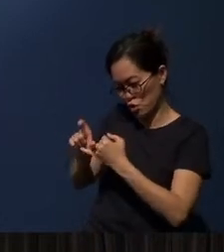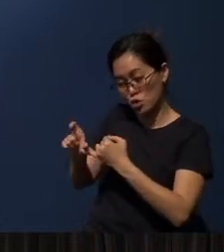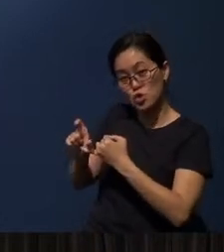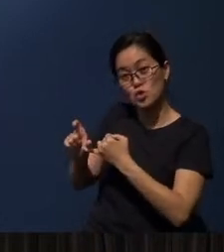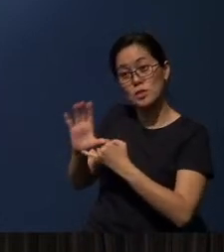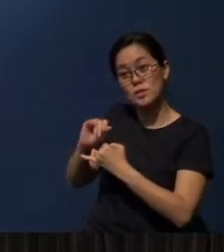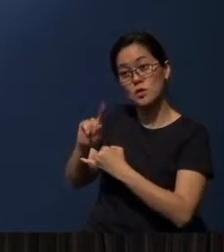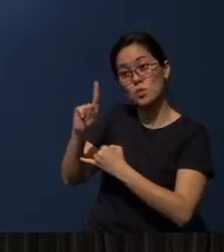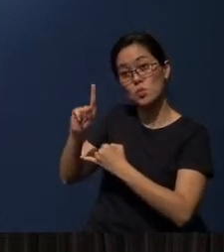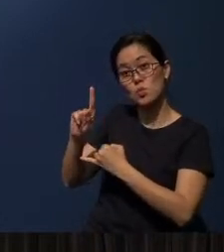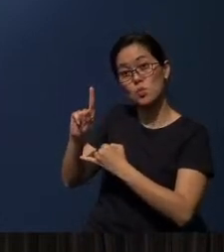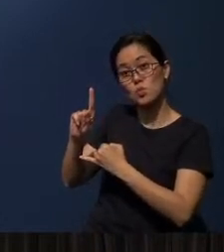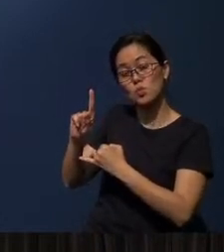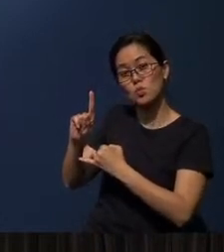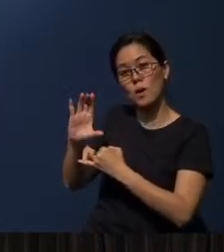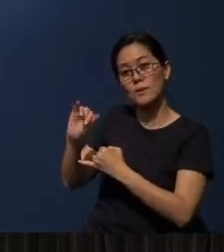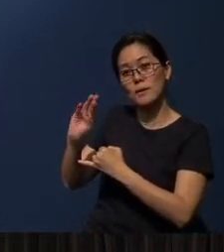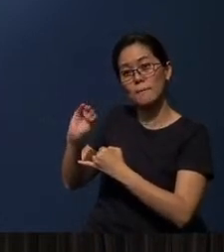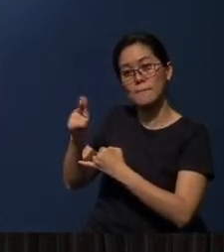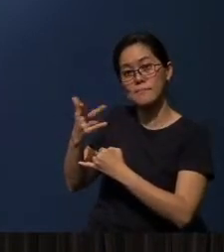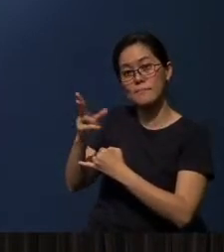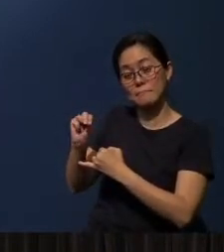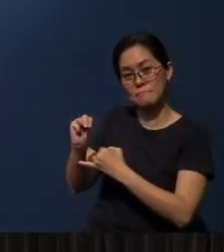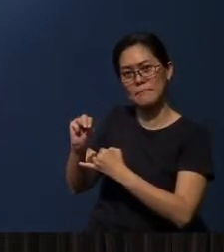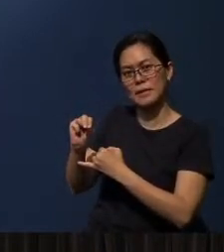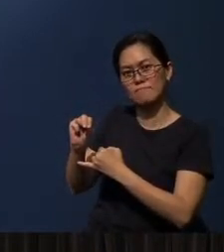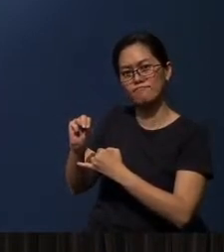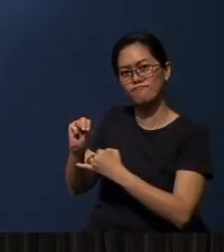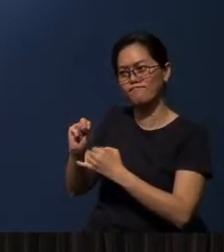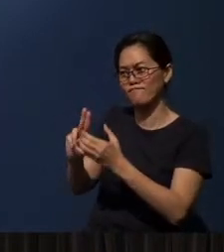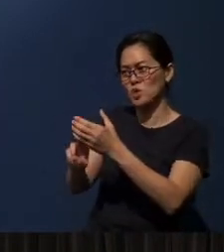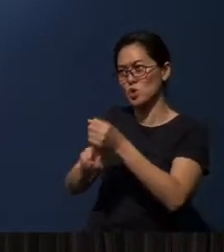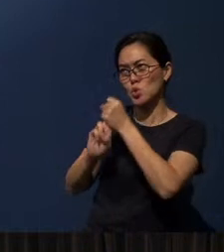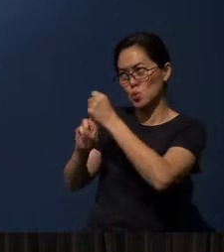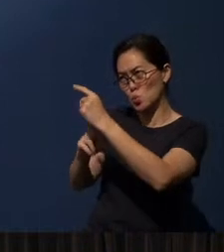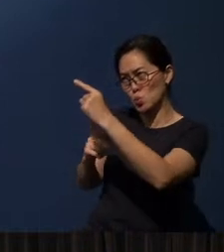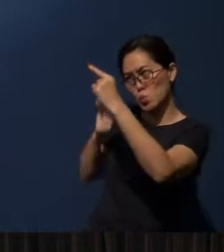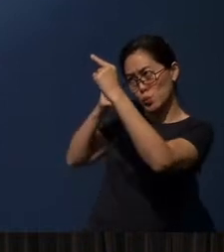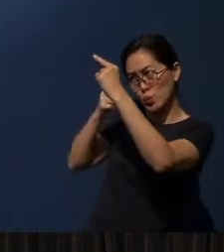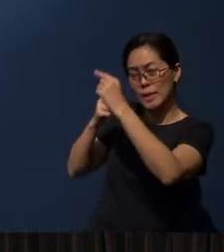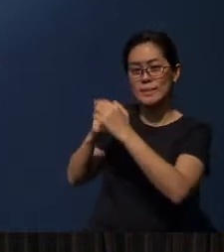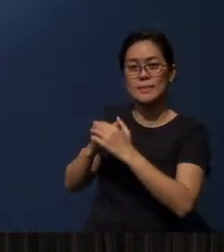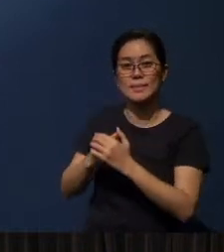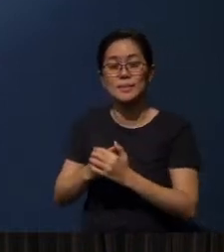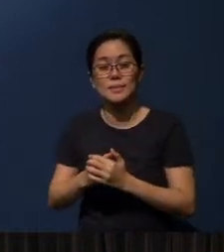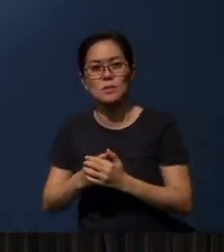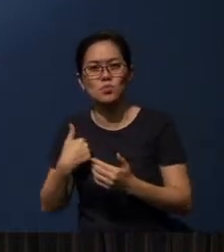and our ONE campaign that we're talking about. May I remind all of us here at this point